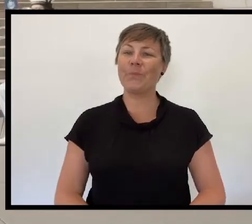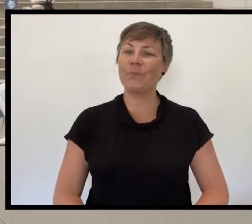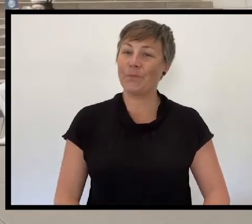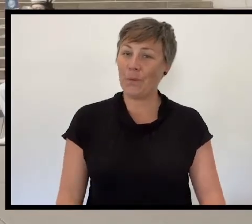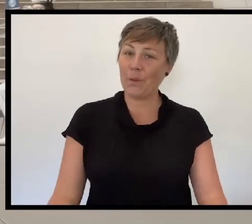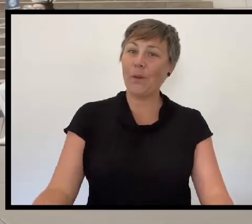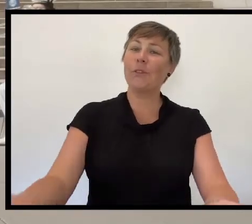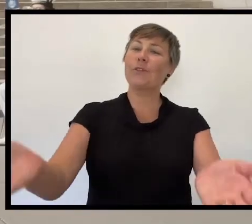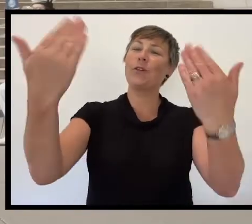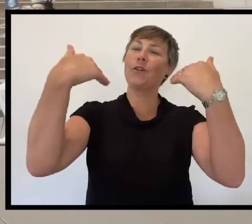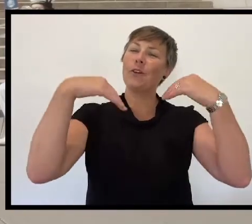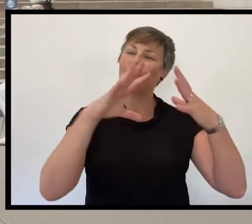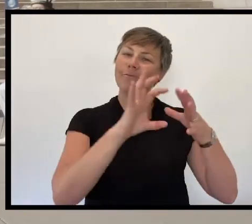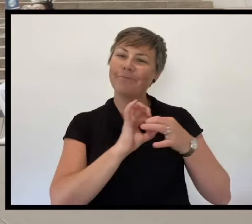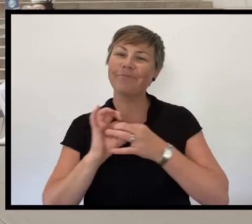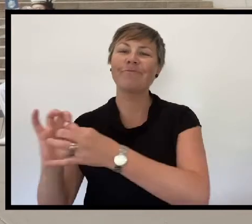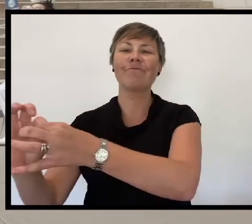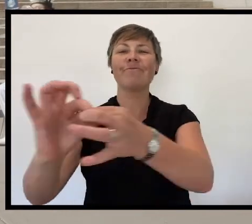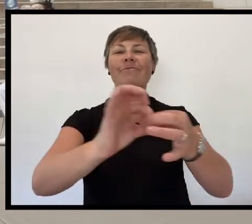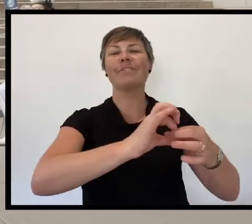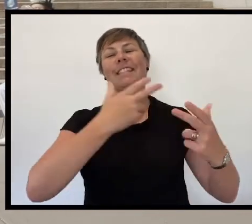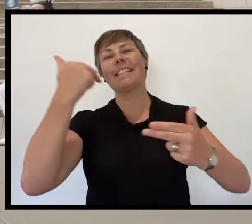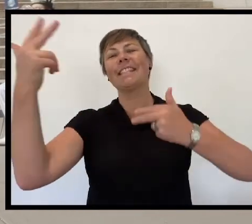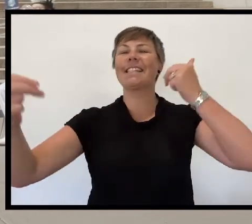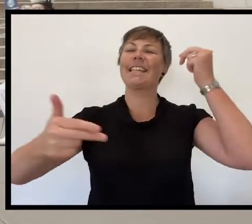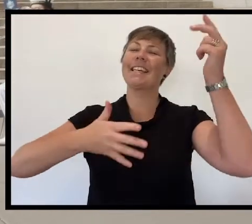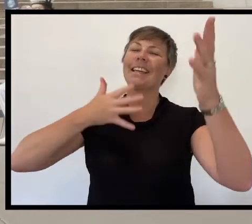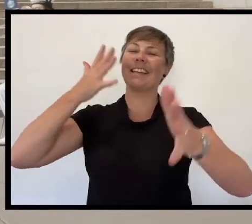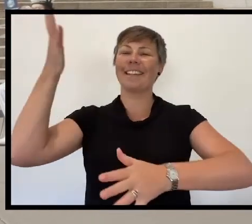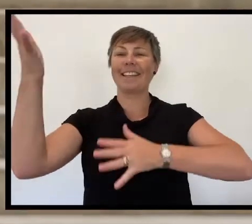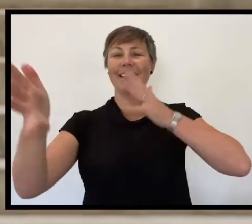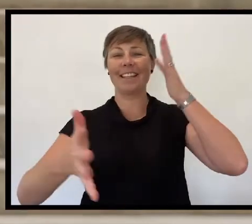In joyful strains then let us sing